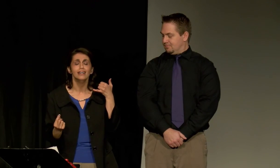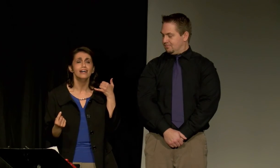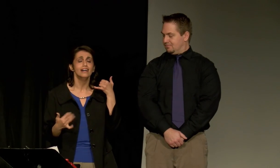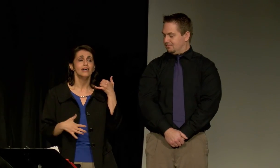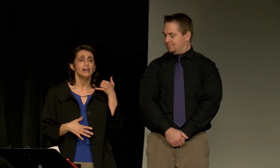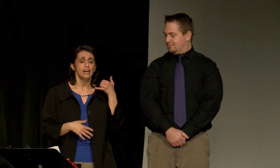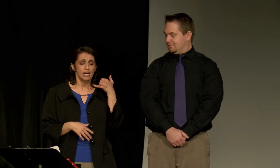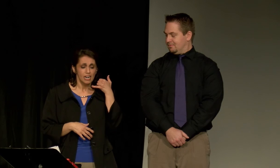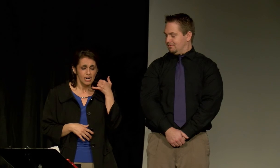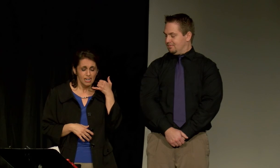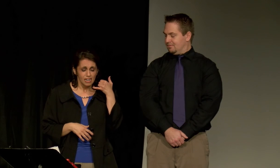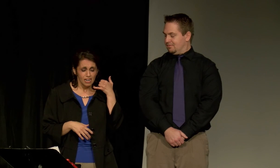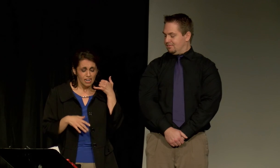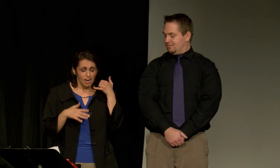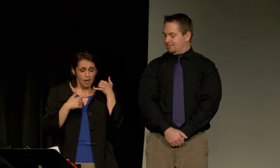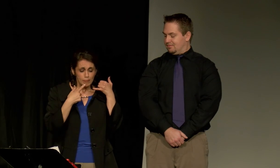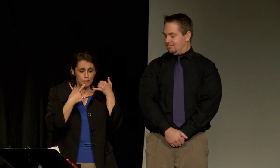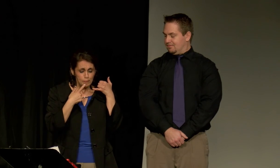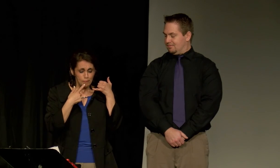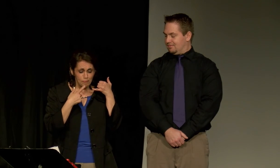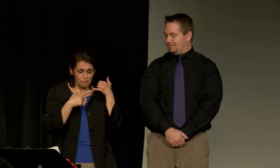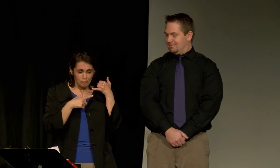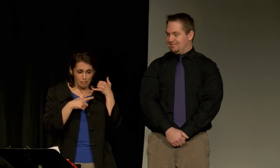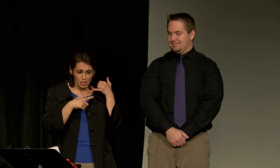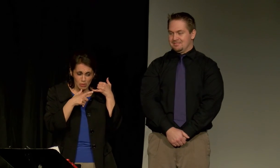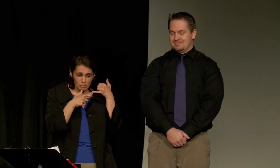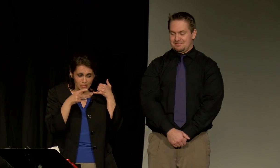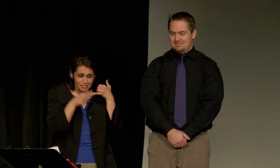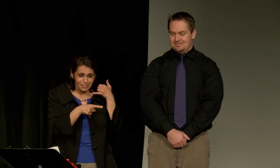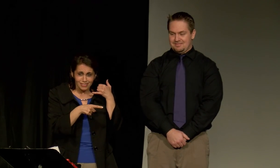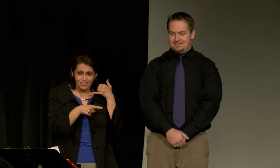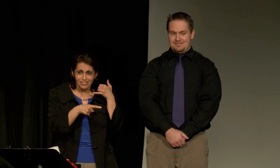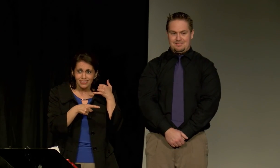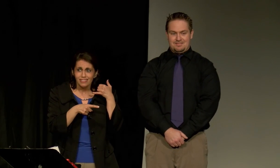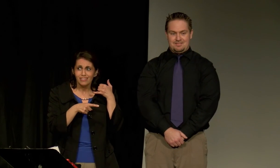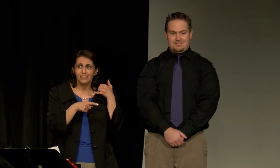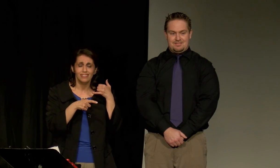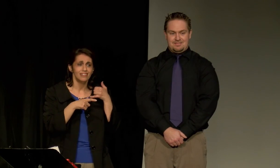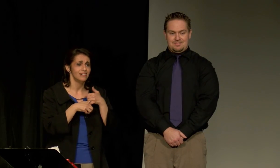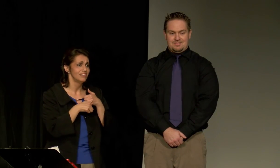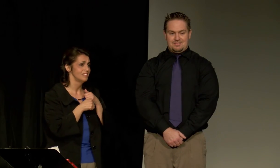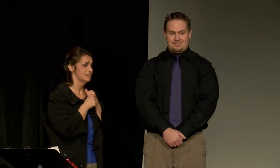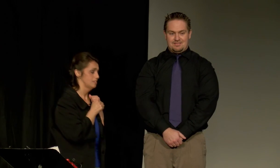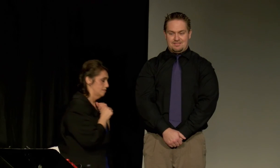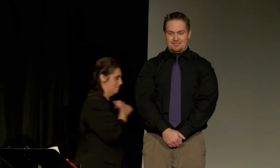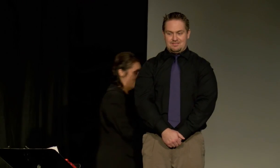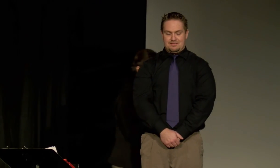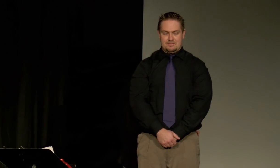I'm so stupid. Why did I give this girl my number? Um, who is this?